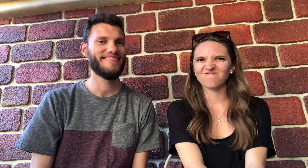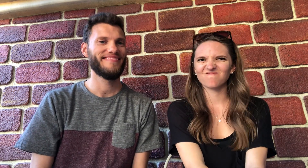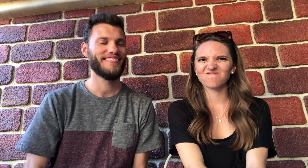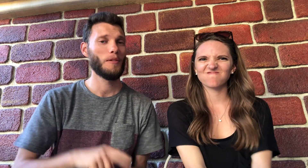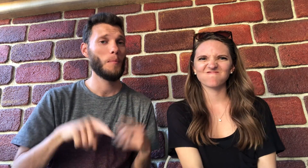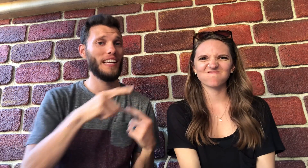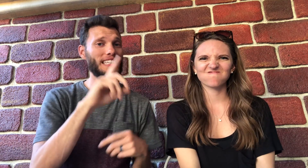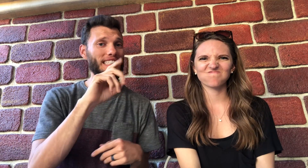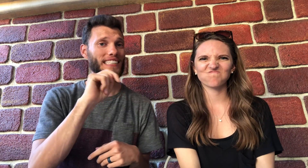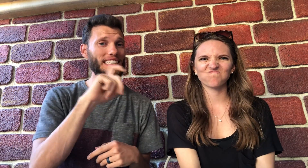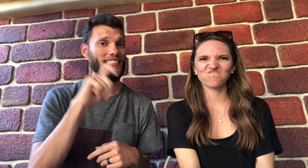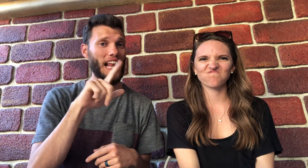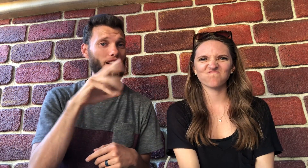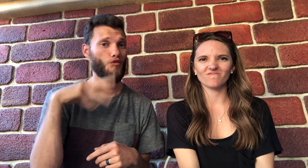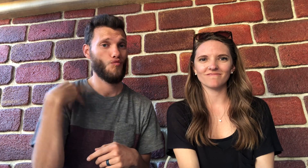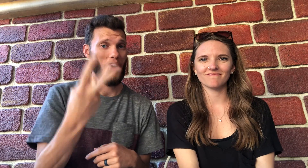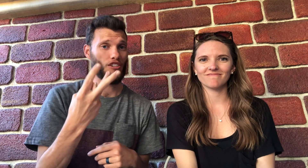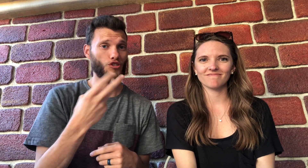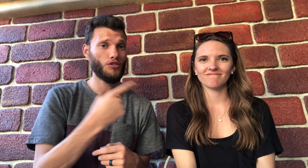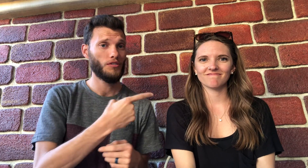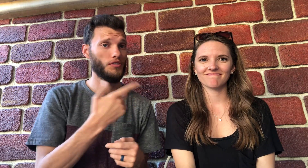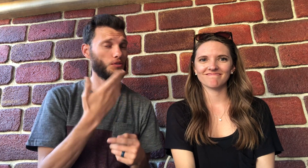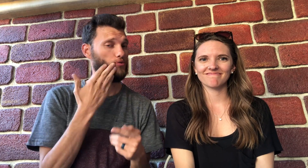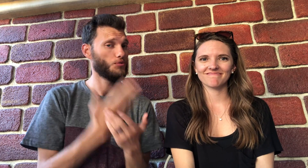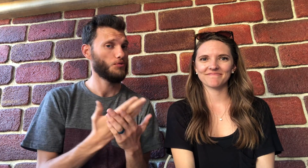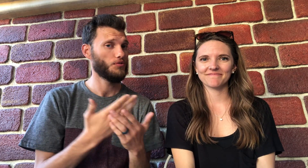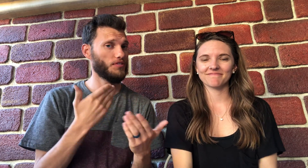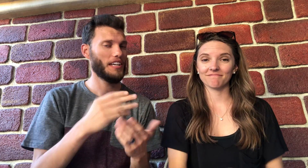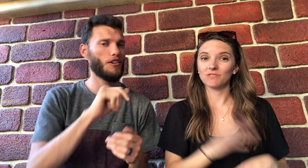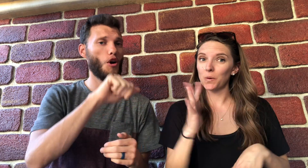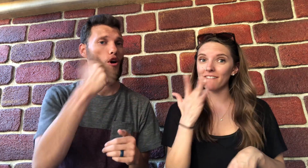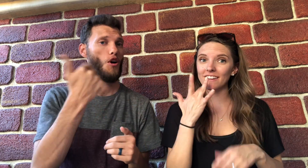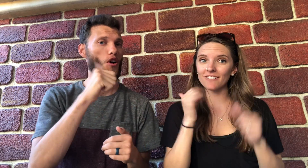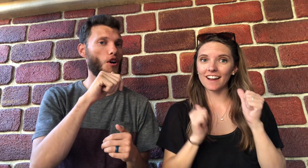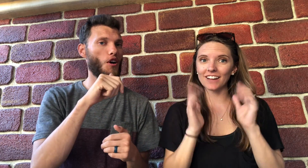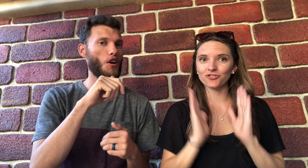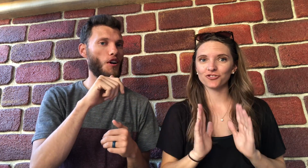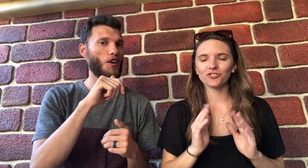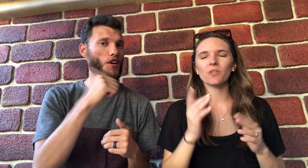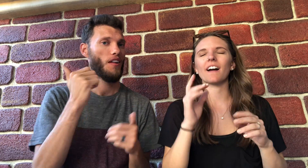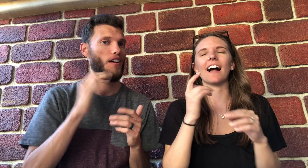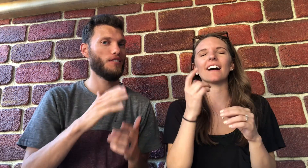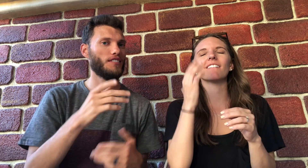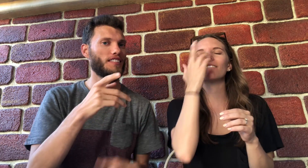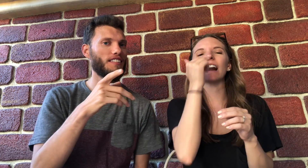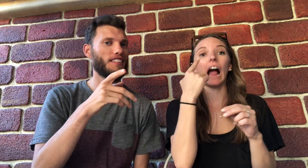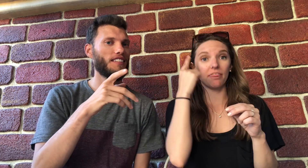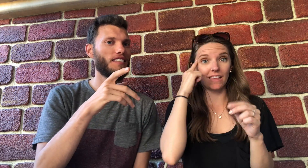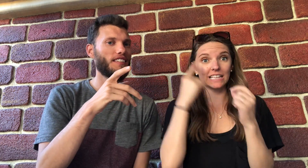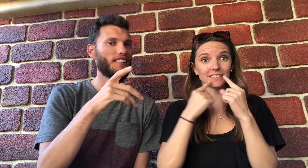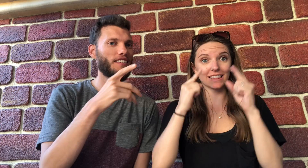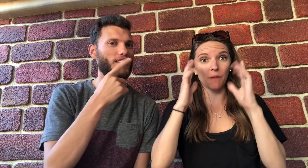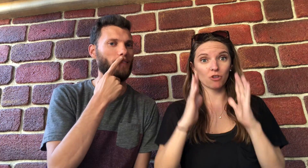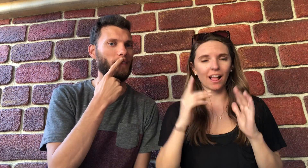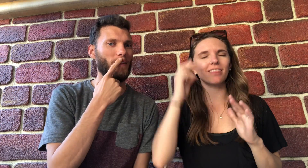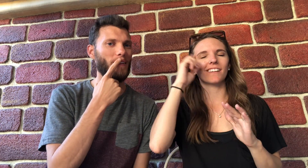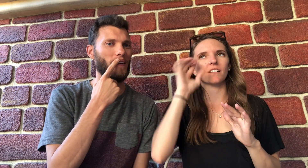But Denzel Washington, was a good guess. He's your favorite actor. For some reason when I think